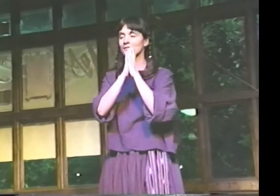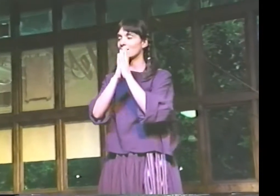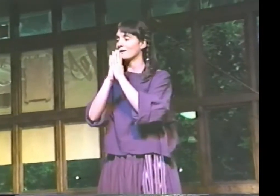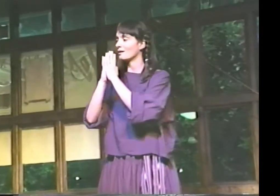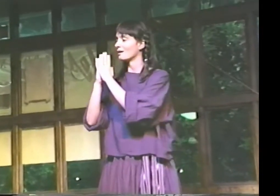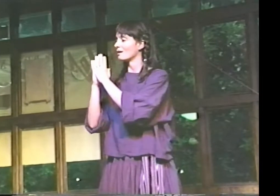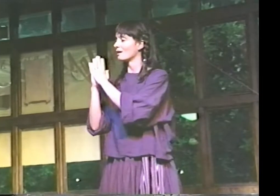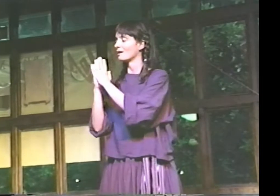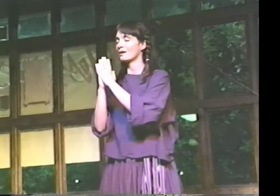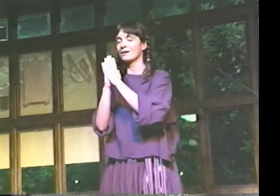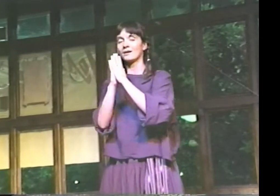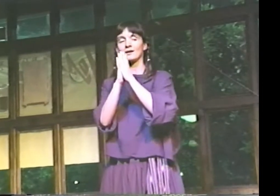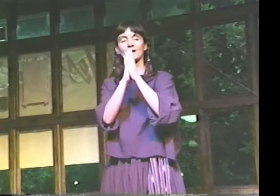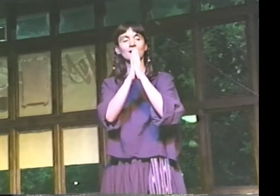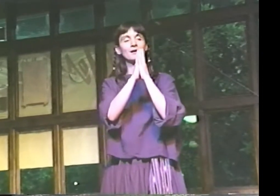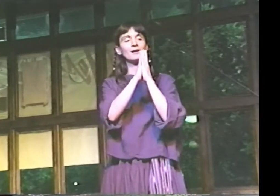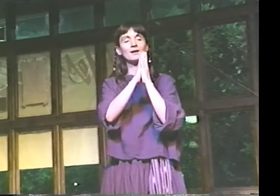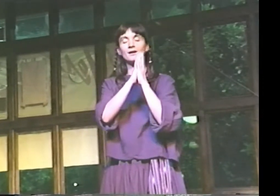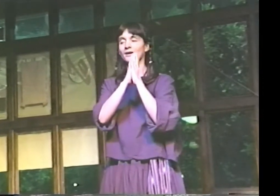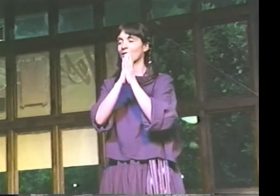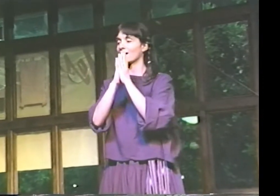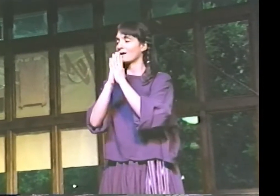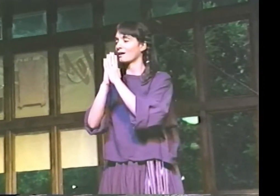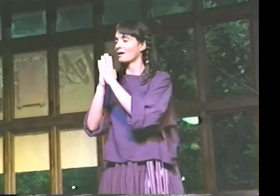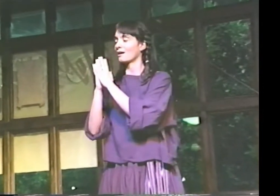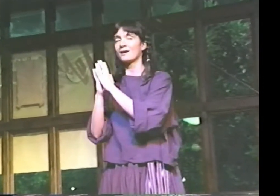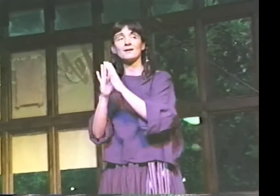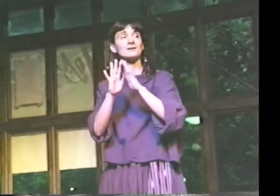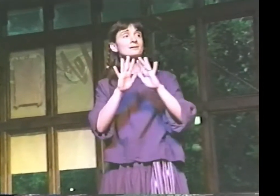AND PEACE WAS KNOWN IN THE SPIRITS OF ALL?